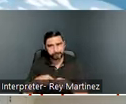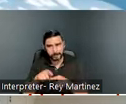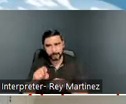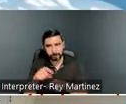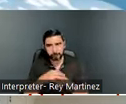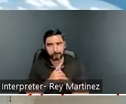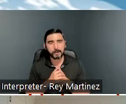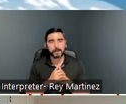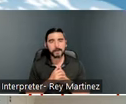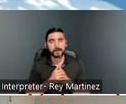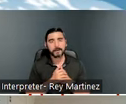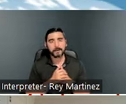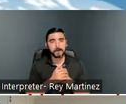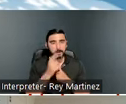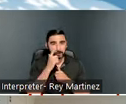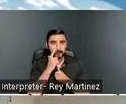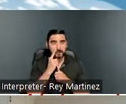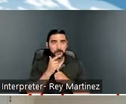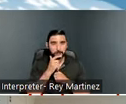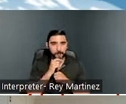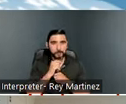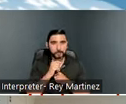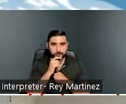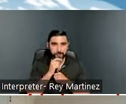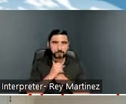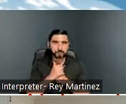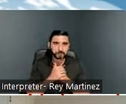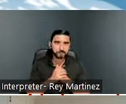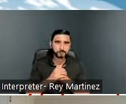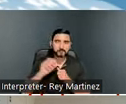want to point out Shopworks Architecture here, which I’ll dive into a little bit more. Shopworks